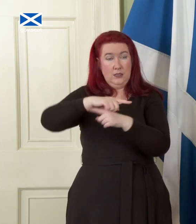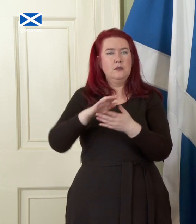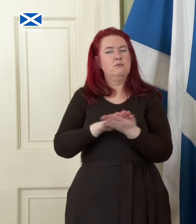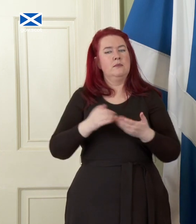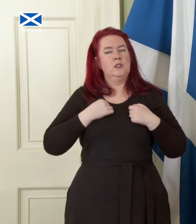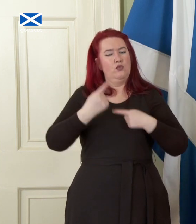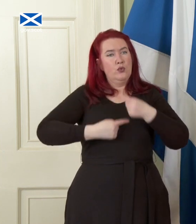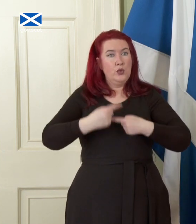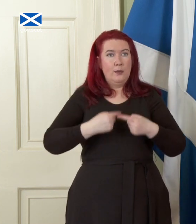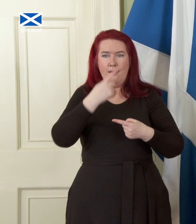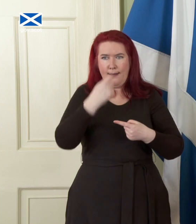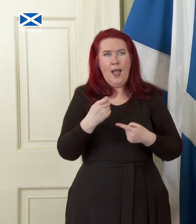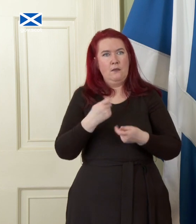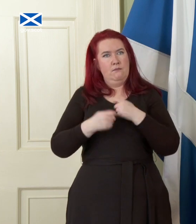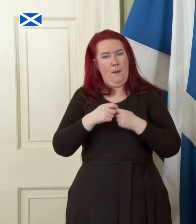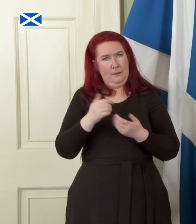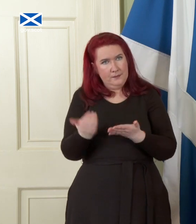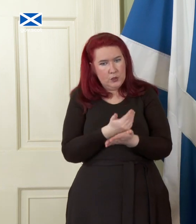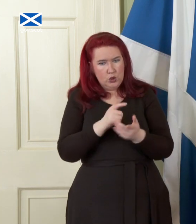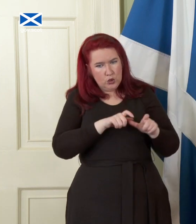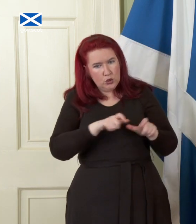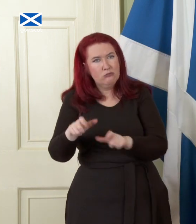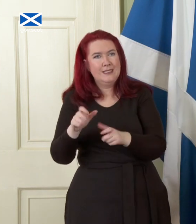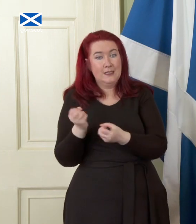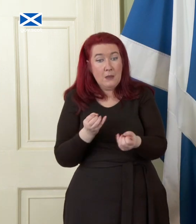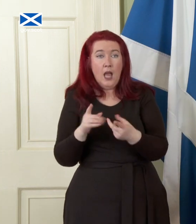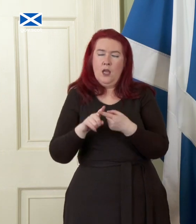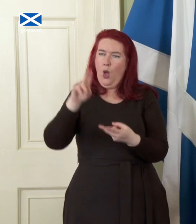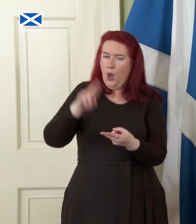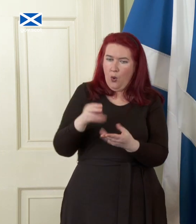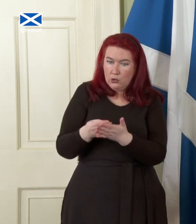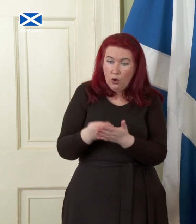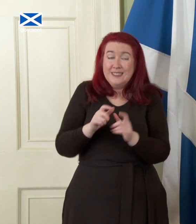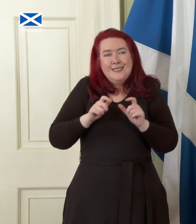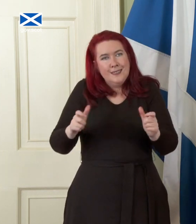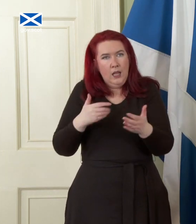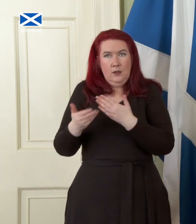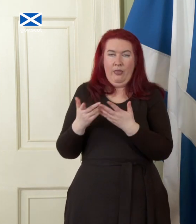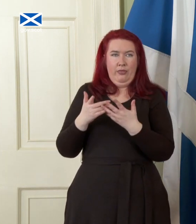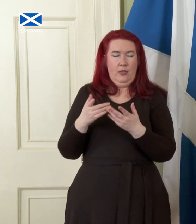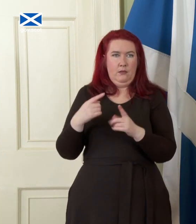security of supply and lower costs while also tackling the climate emergency. We could ensure